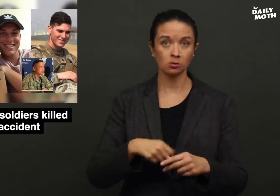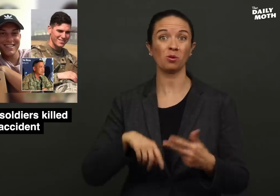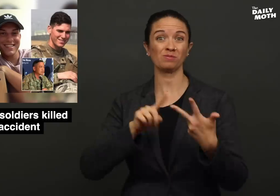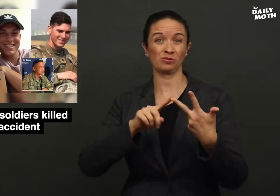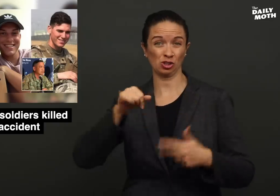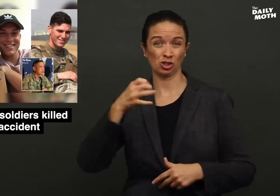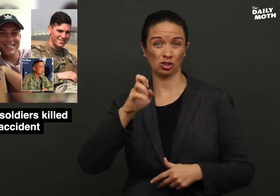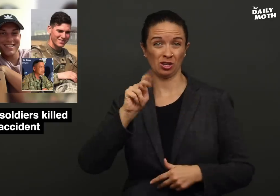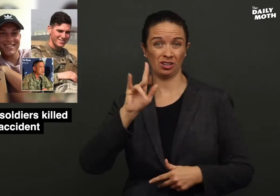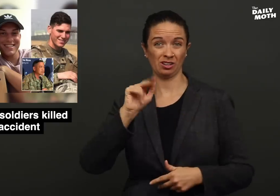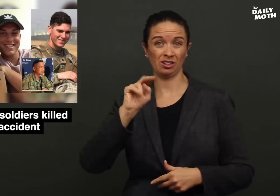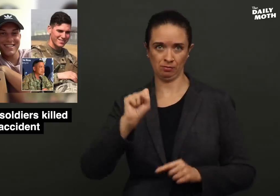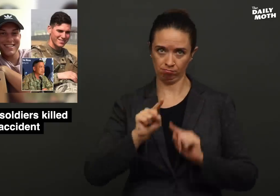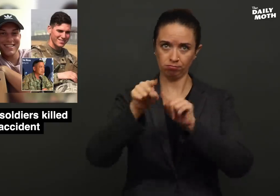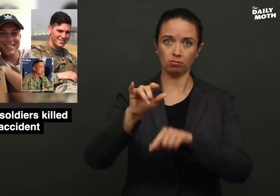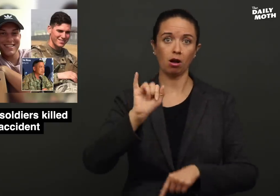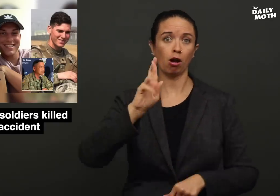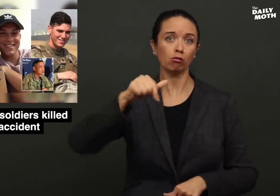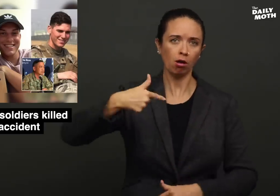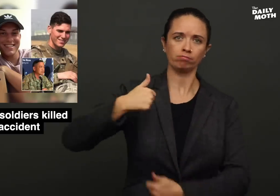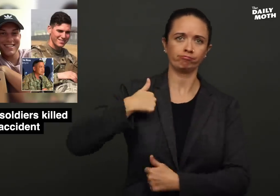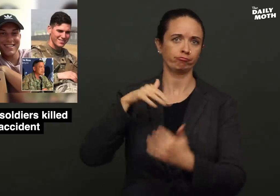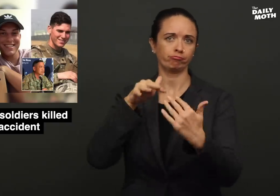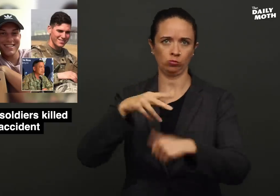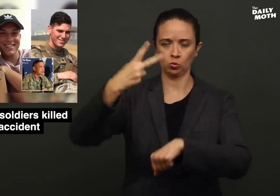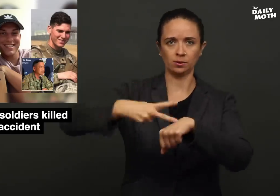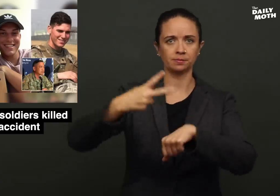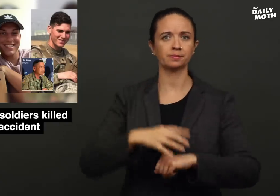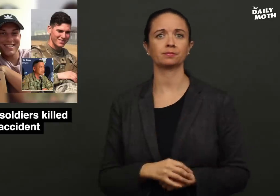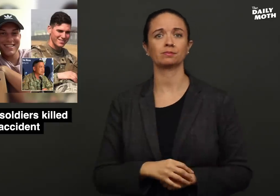and did two tours in Iraq.